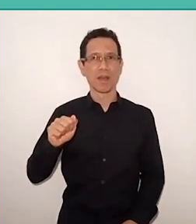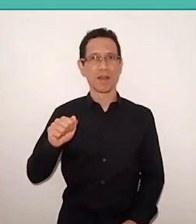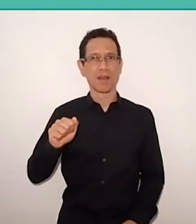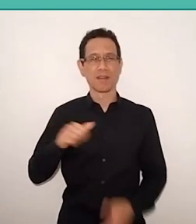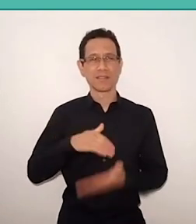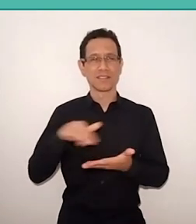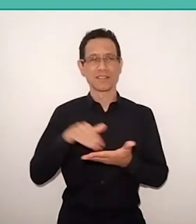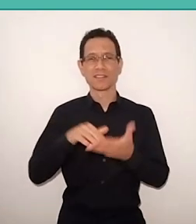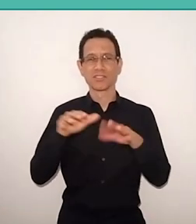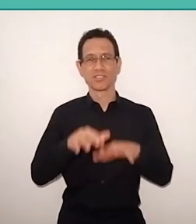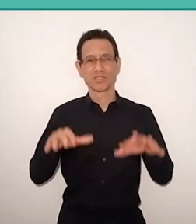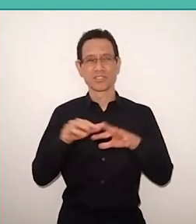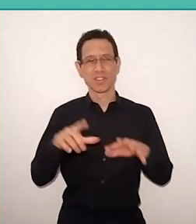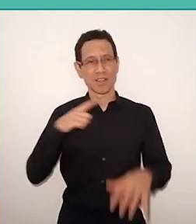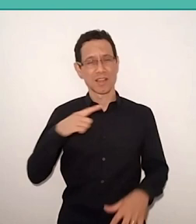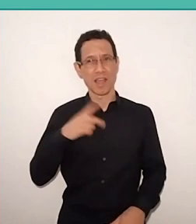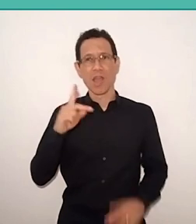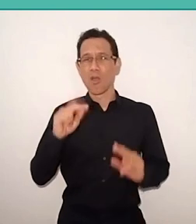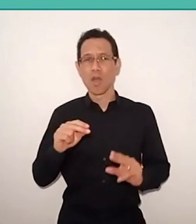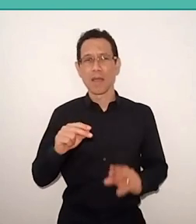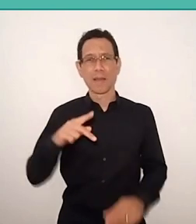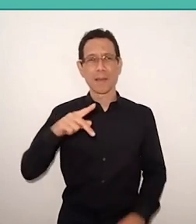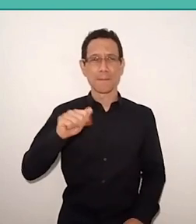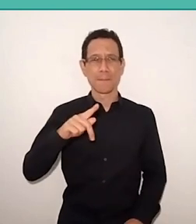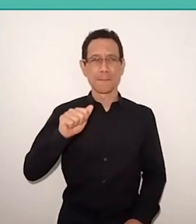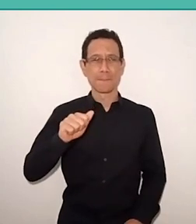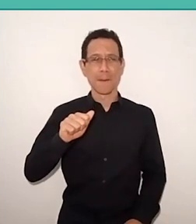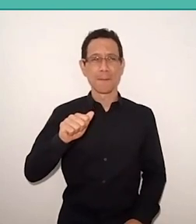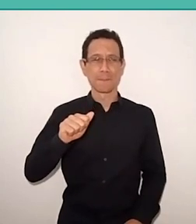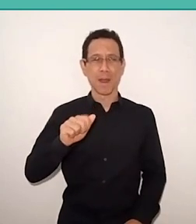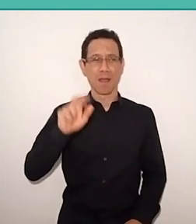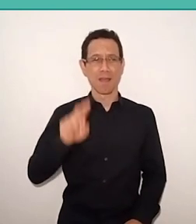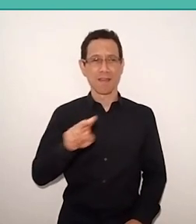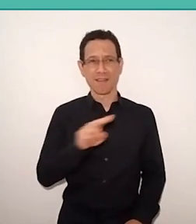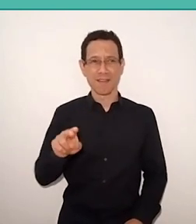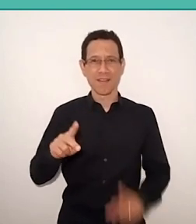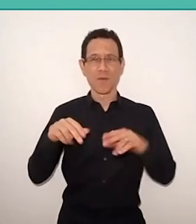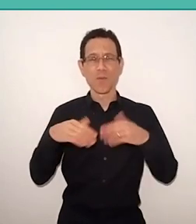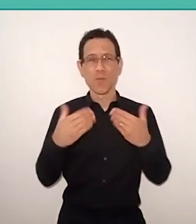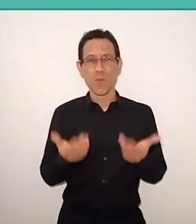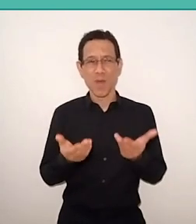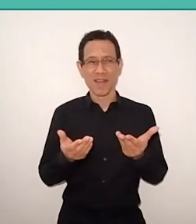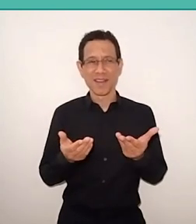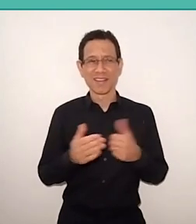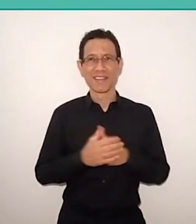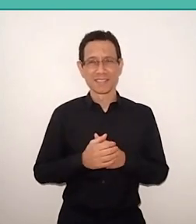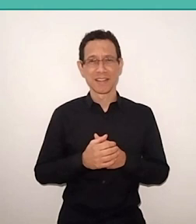which was a kind of pope, to tell me to quiet down or moderate a little my speech. Nothing.